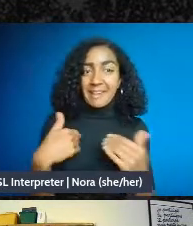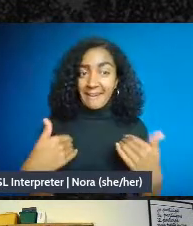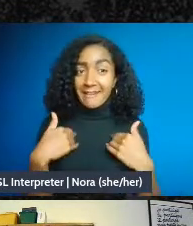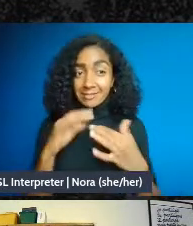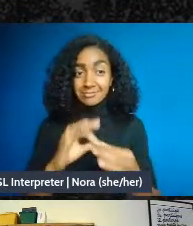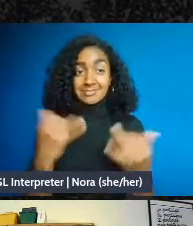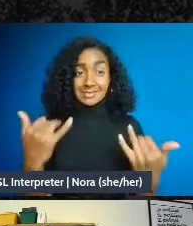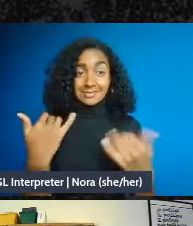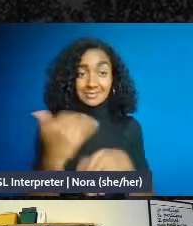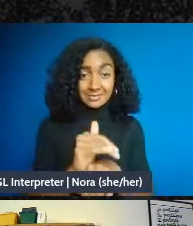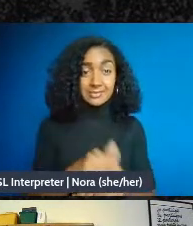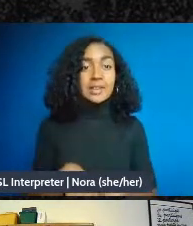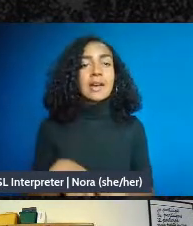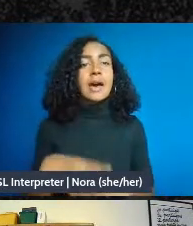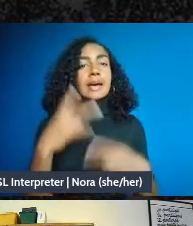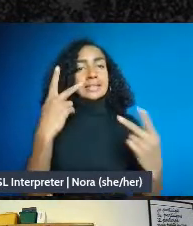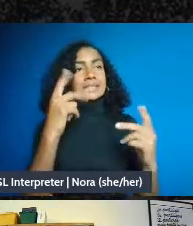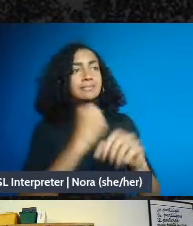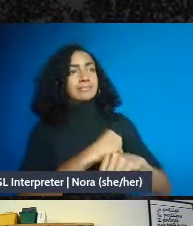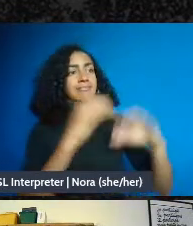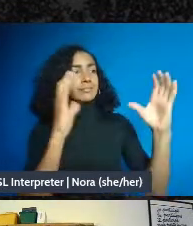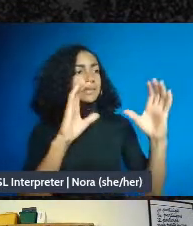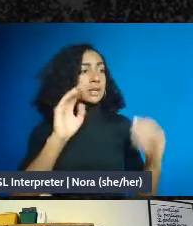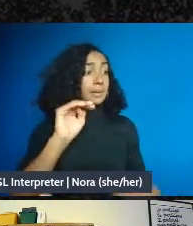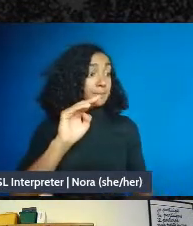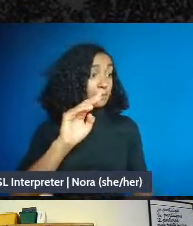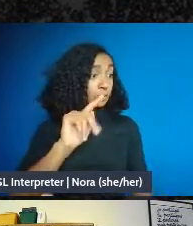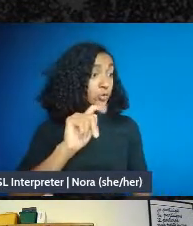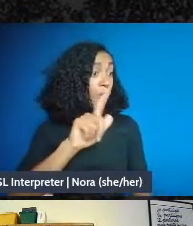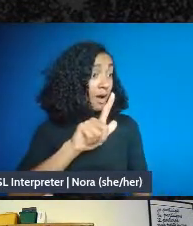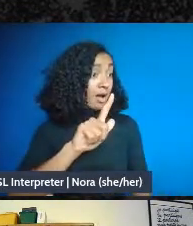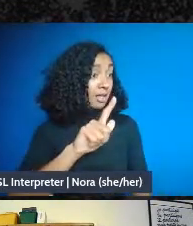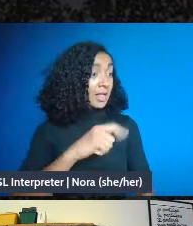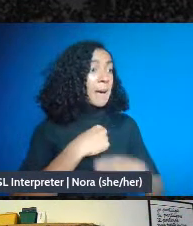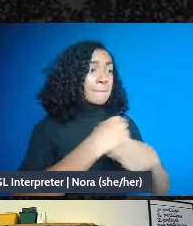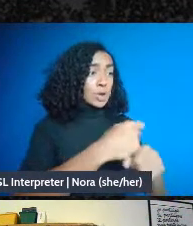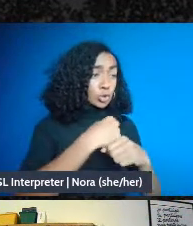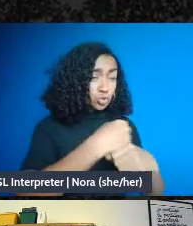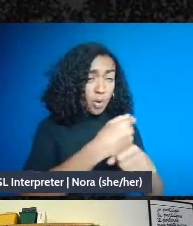that all of you see some version of this as a political project. We're not just buying